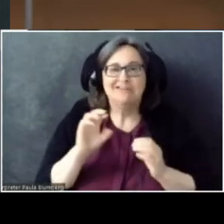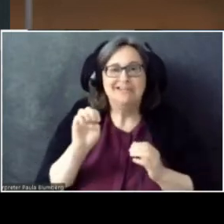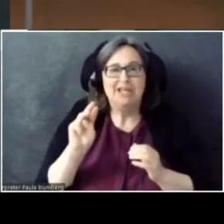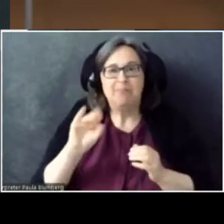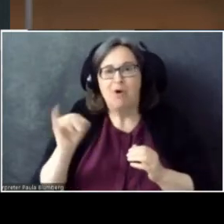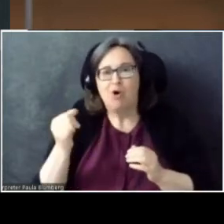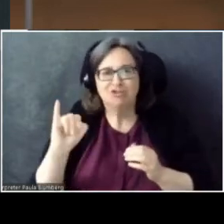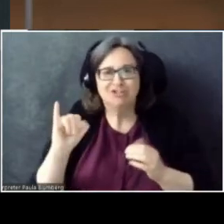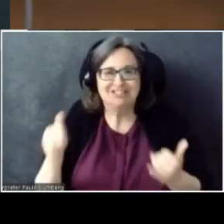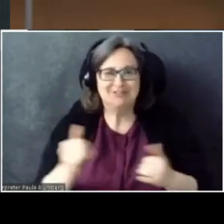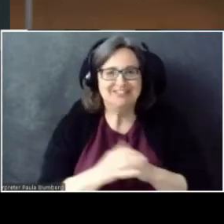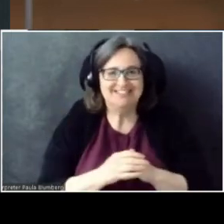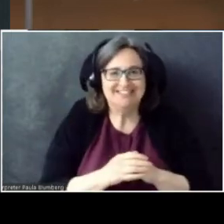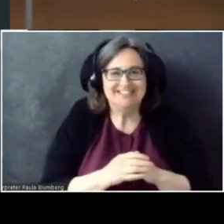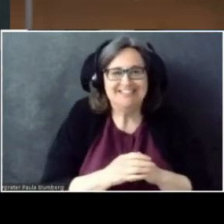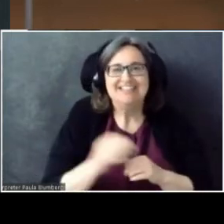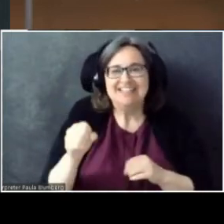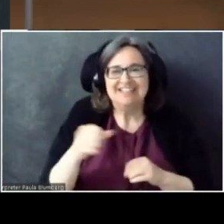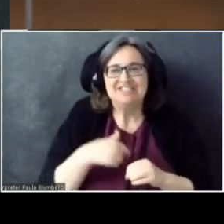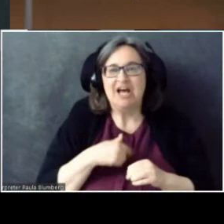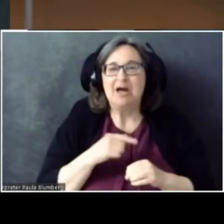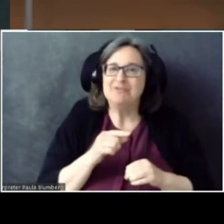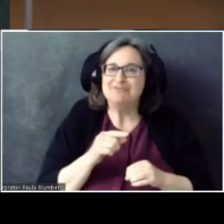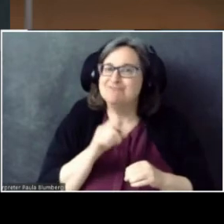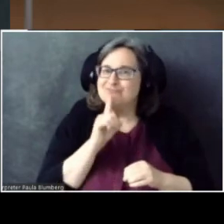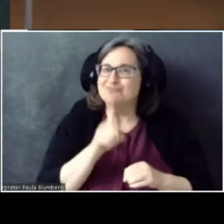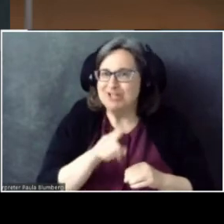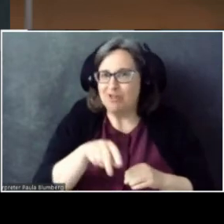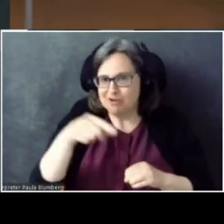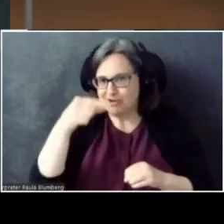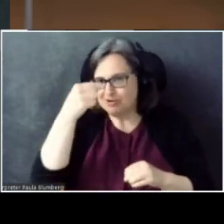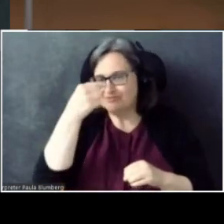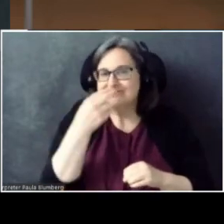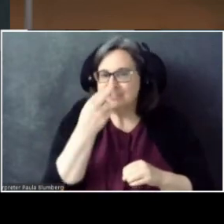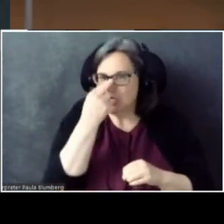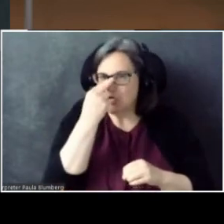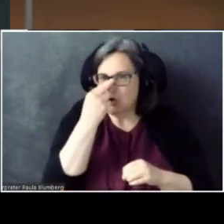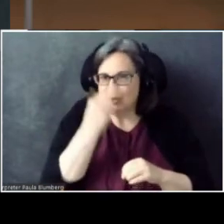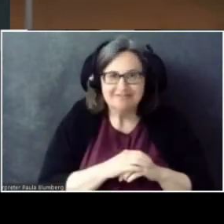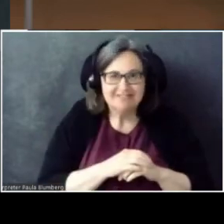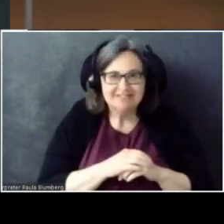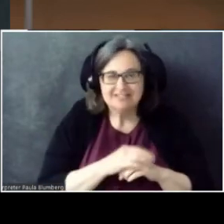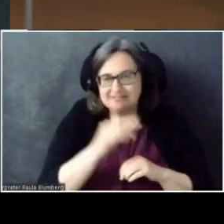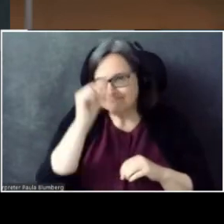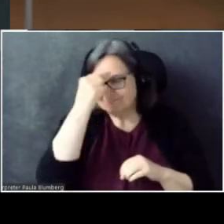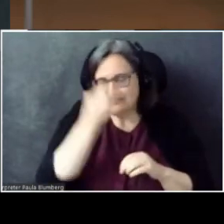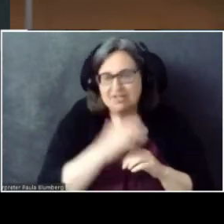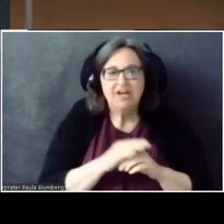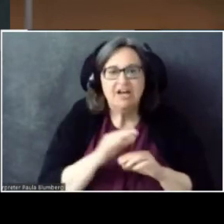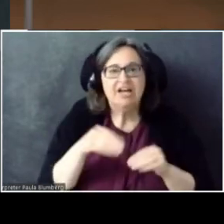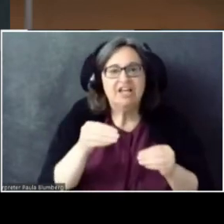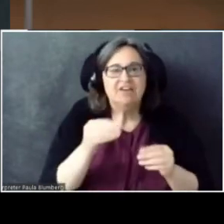Yes. I'm a super nerd. The Windows Heap is the thing that gives applications memory and it's a frequent target of hackers.